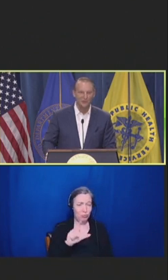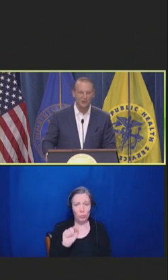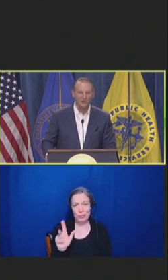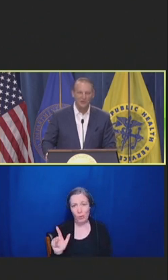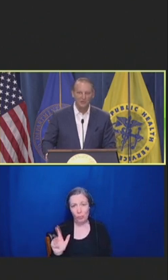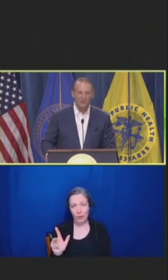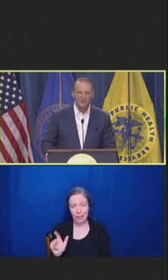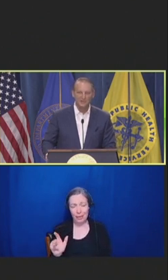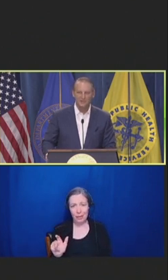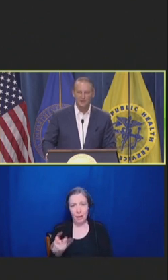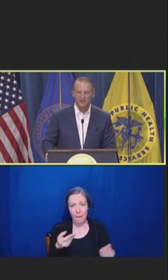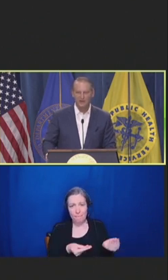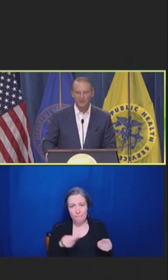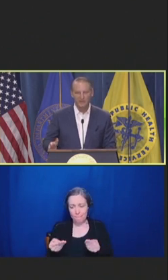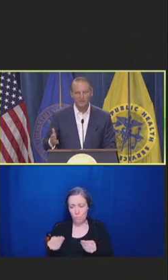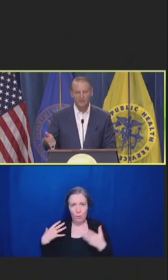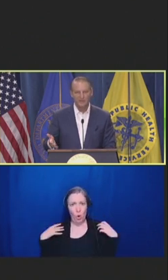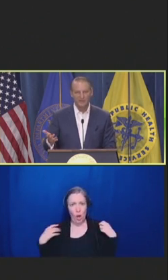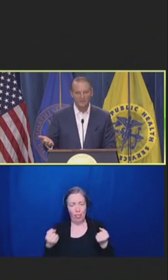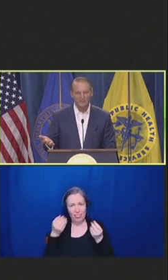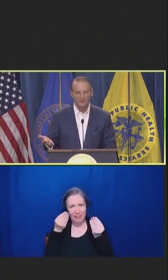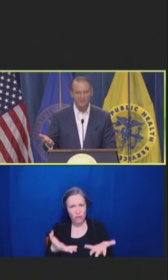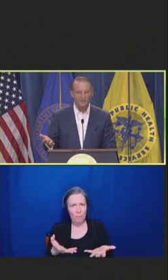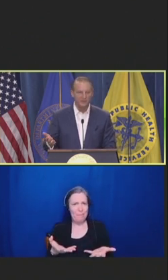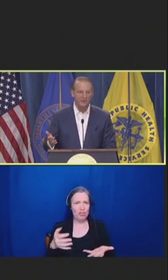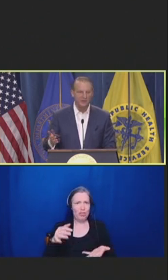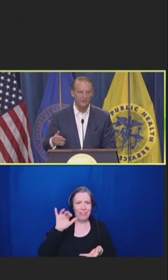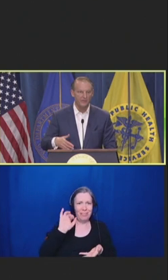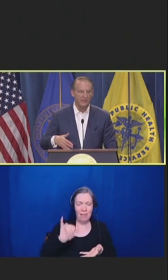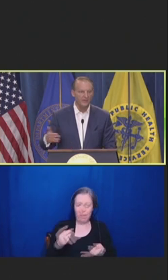more consistent and rapid manner, but that continues to be a problem.